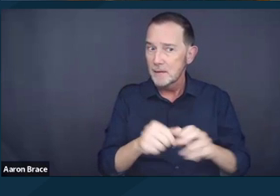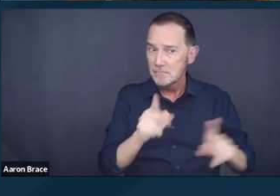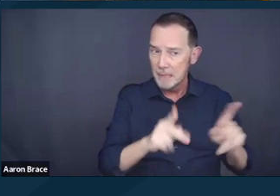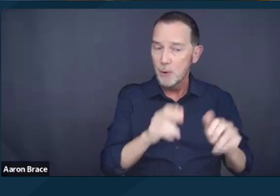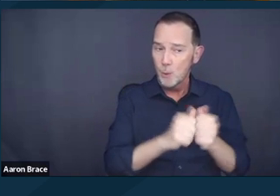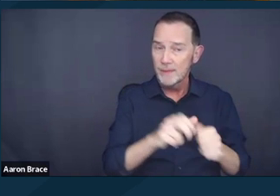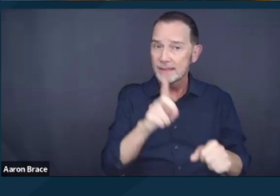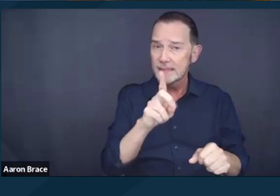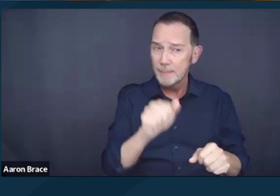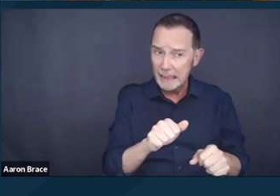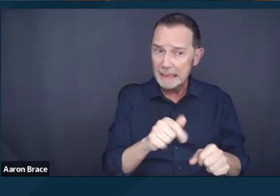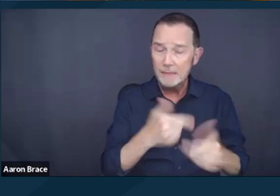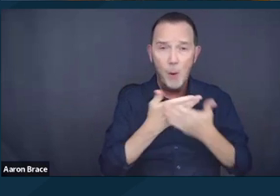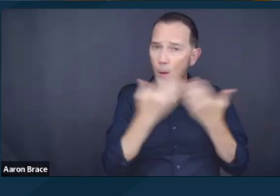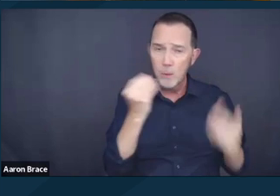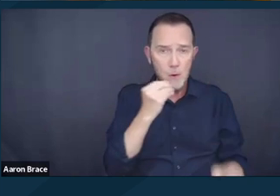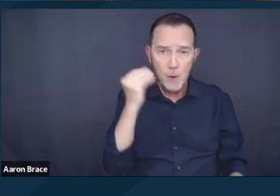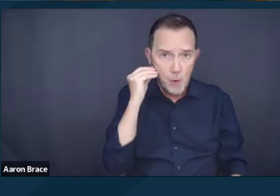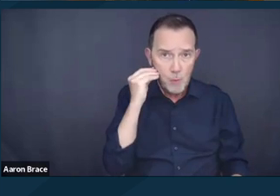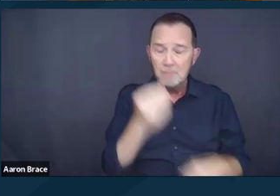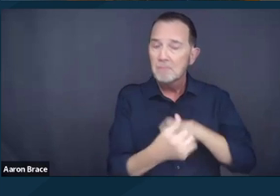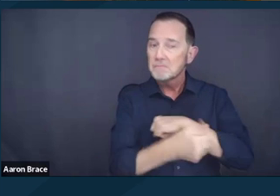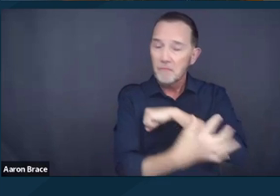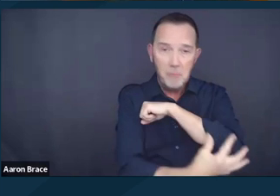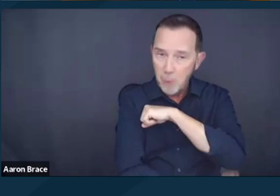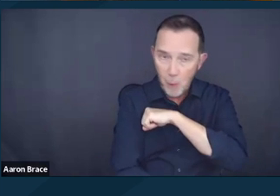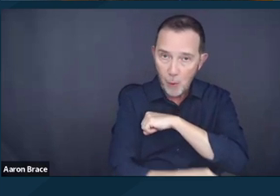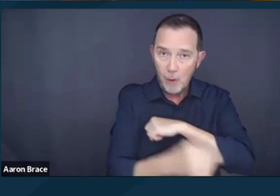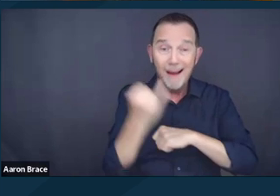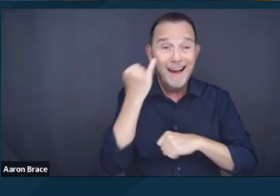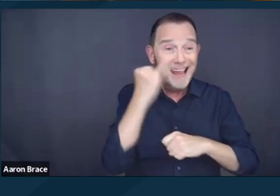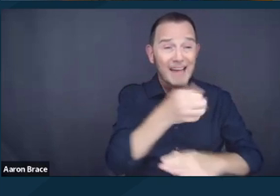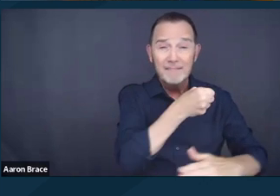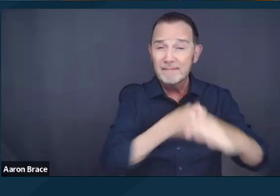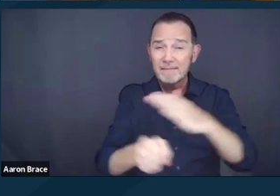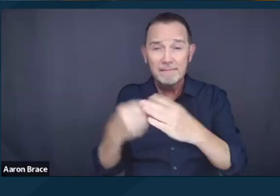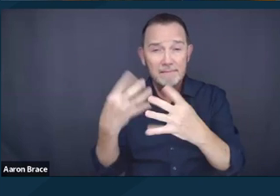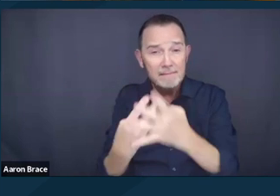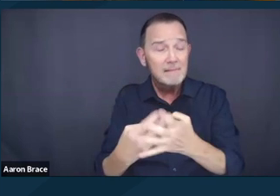who are experiencing homelessness and poverty, because this is such an intersectional subject.